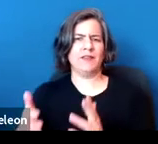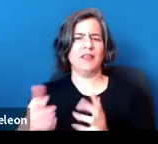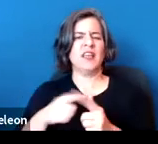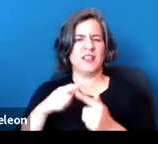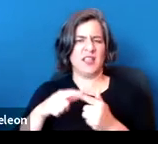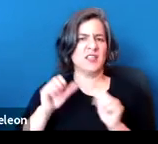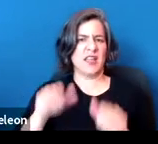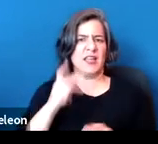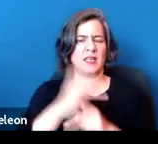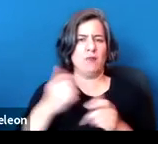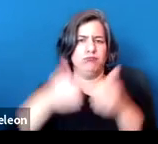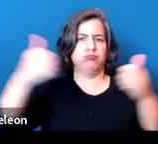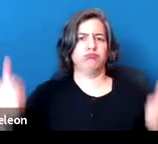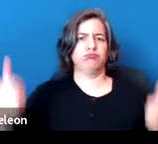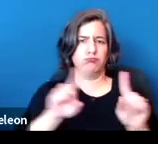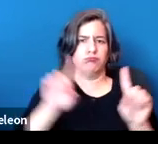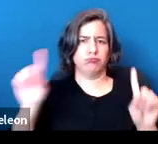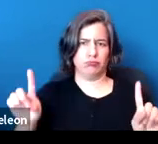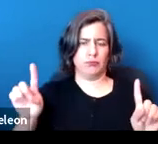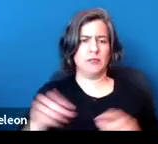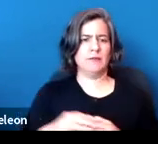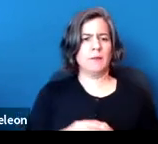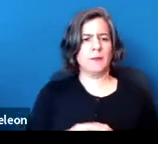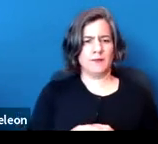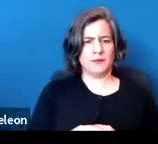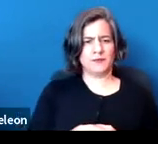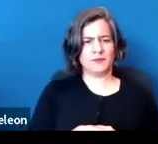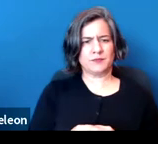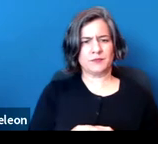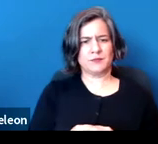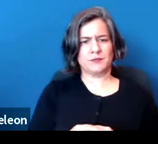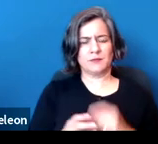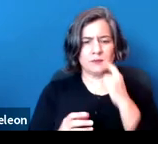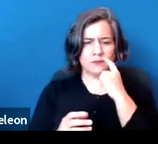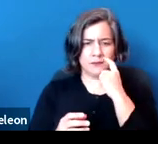Another one that I wanted to highlight, of course, which are relevant both pre-